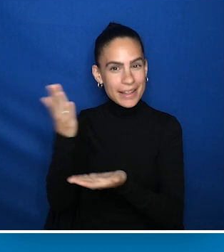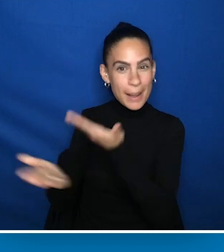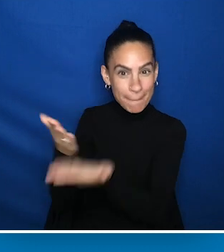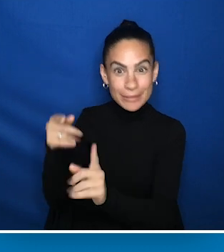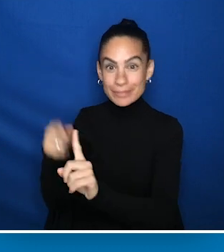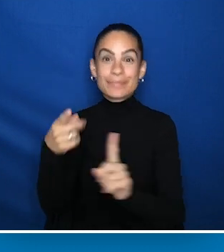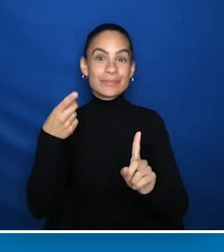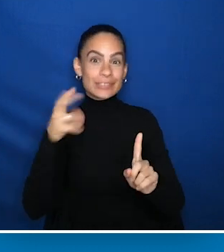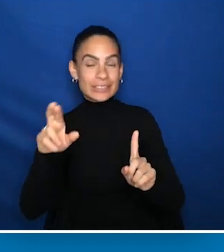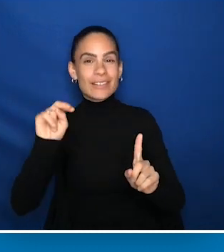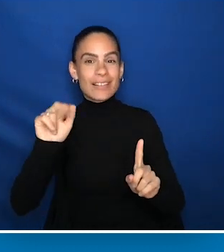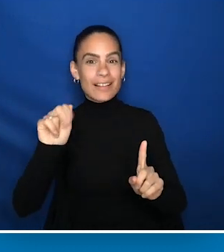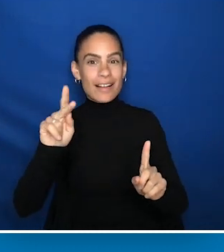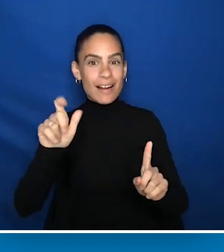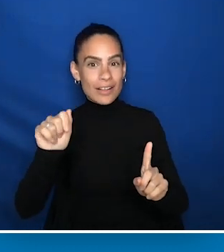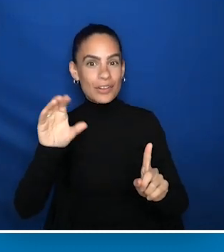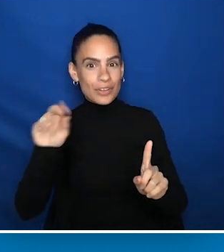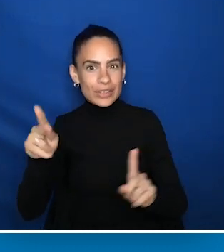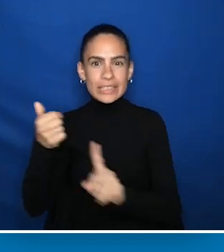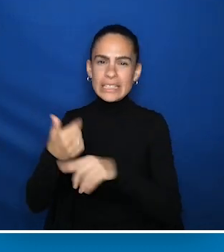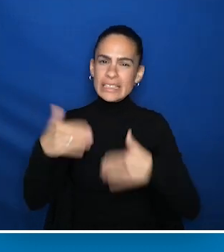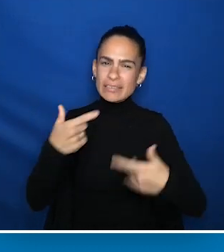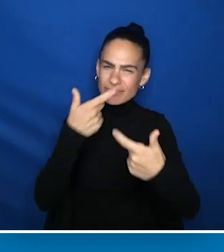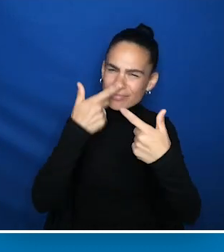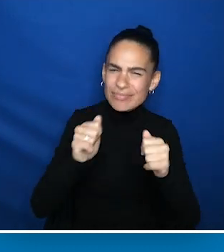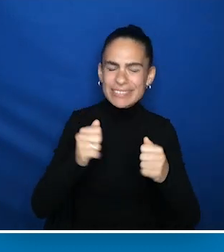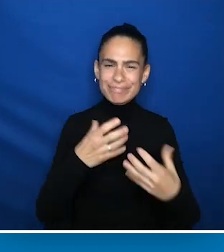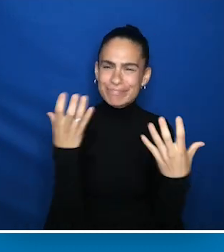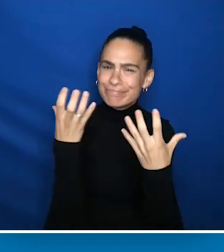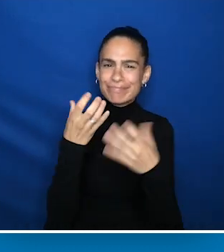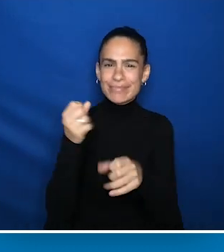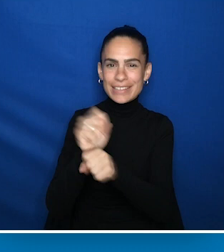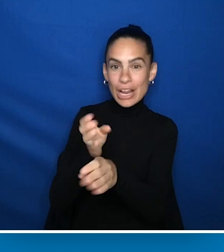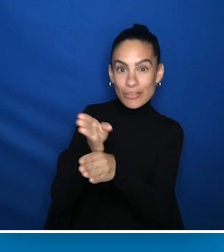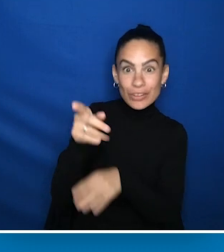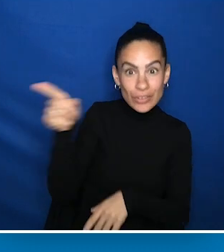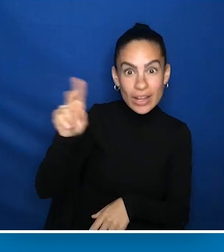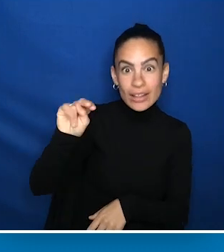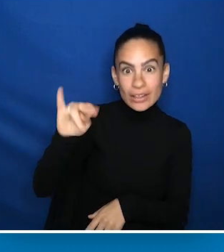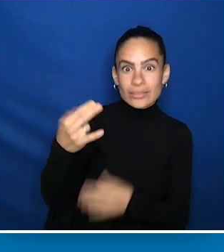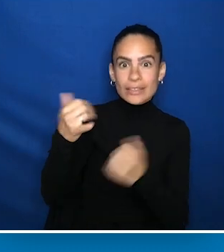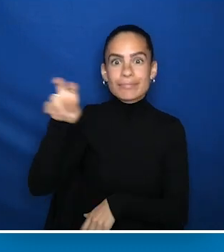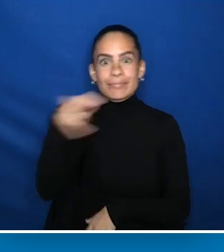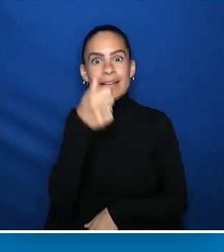Dr. Nakela Cook. Dr. Cook had a storied career at the NIH and now she is the Executive Director